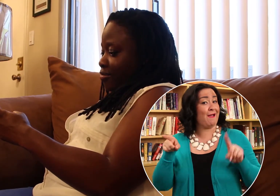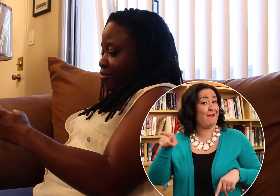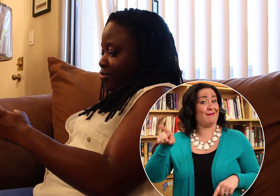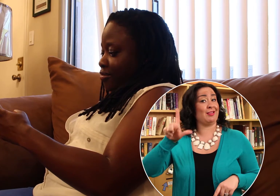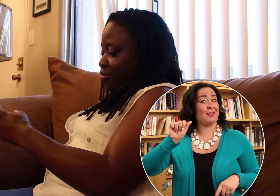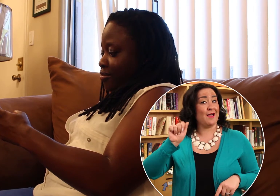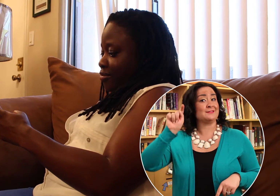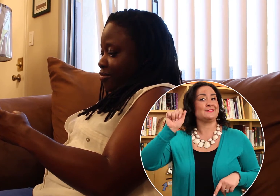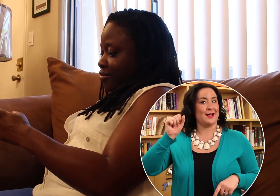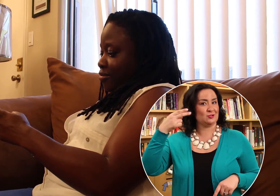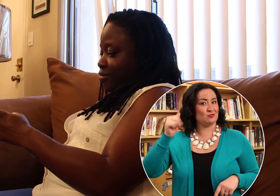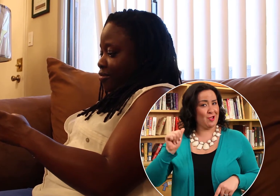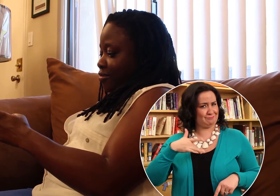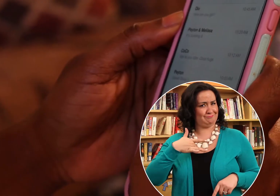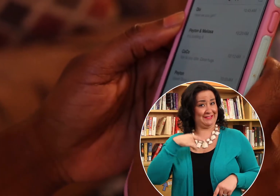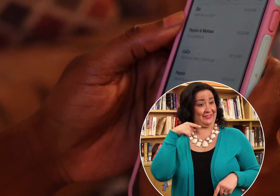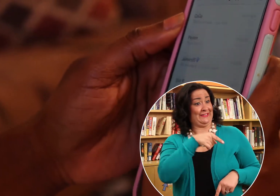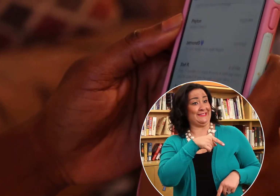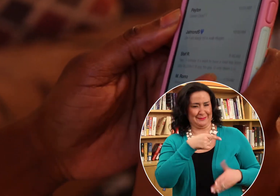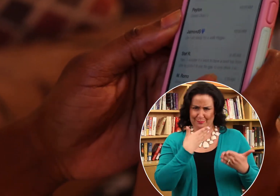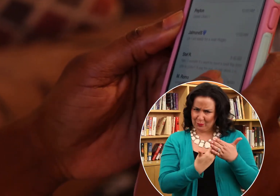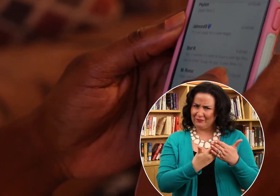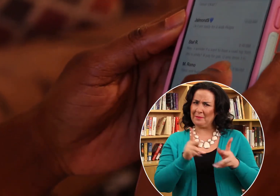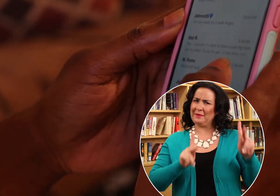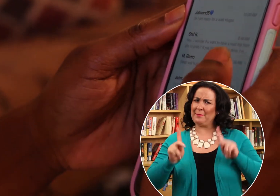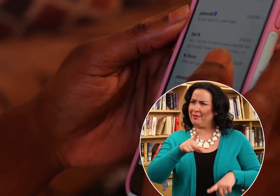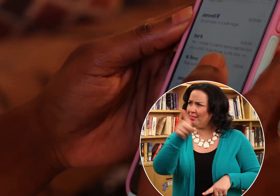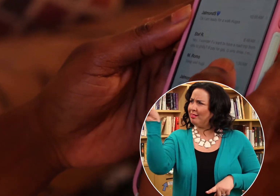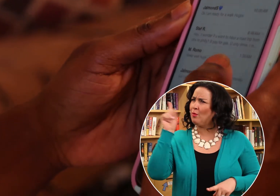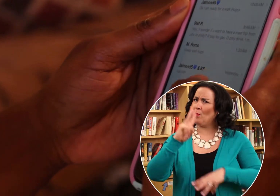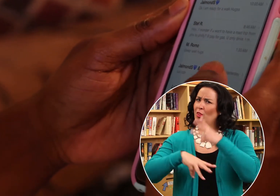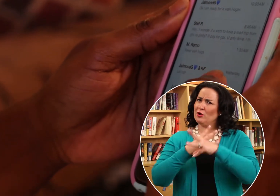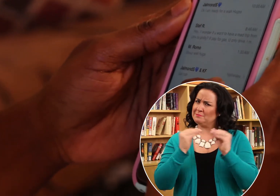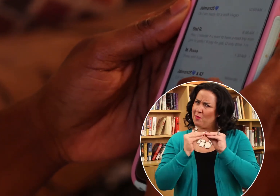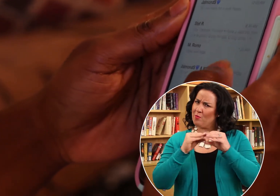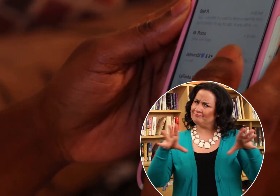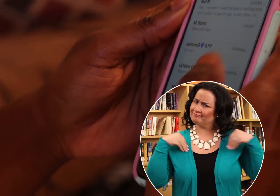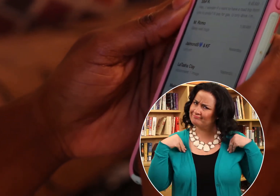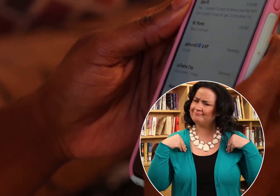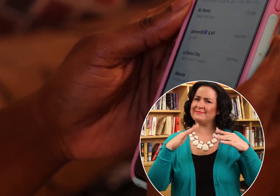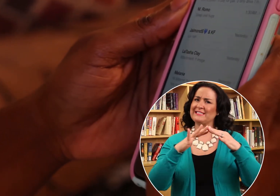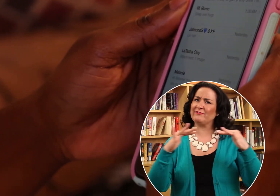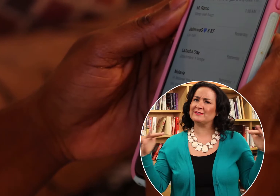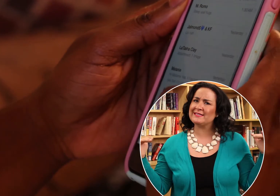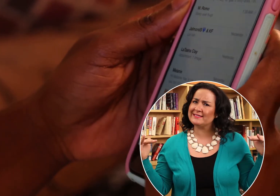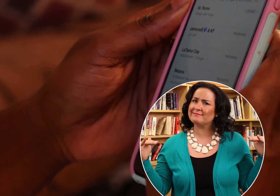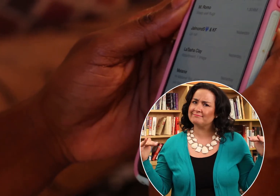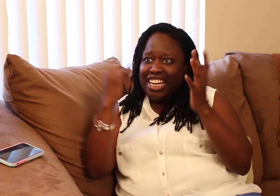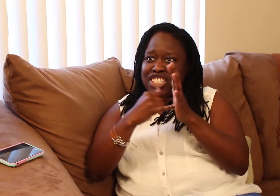However, LaTasha says that this proves how the world is becoming more accepting of diversity.